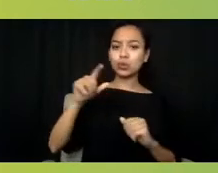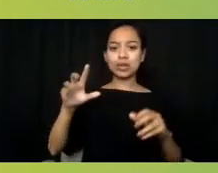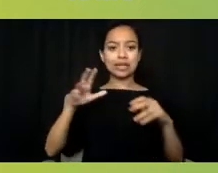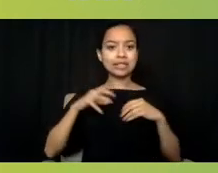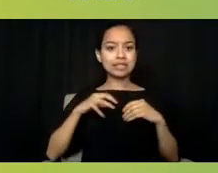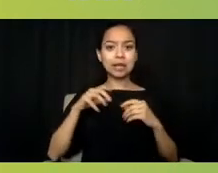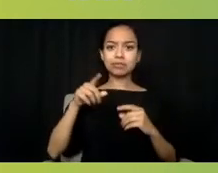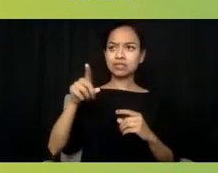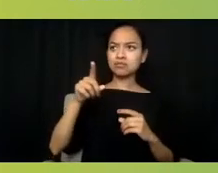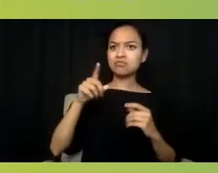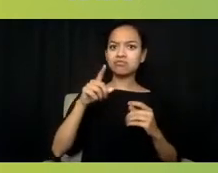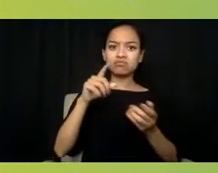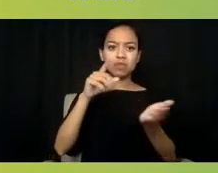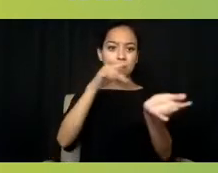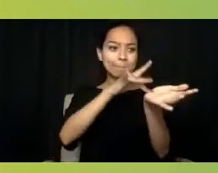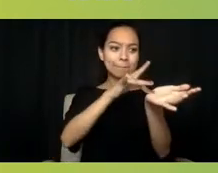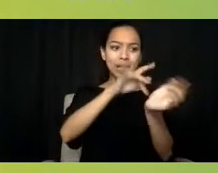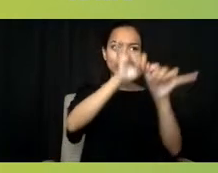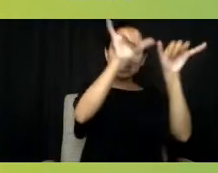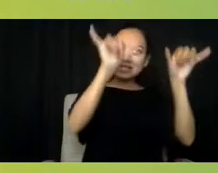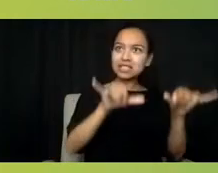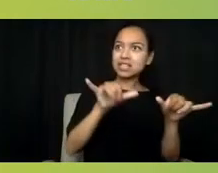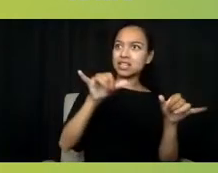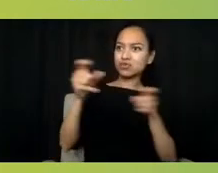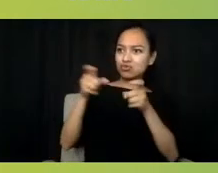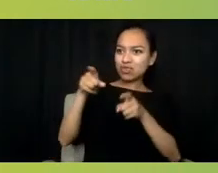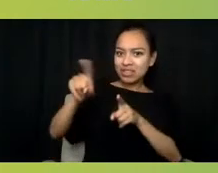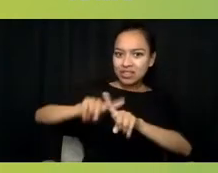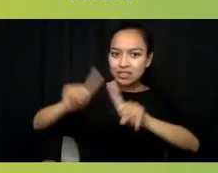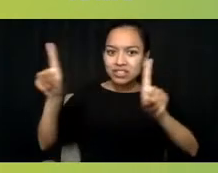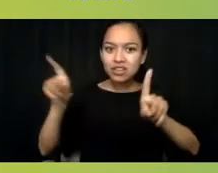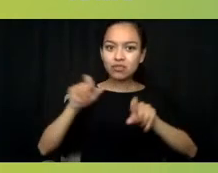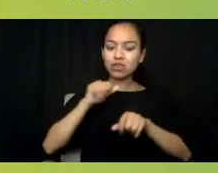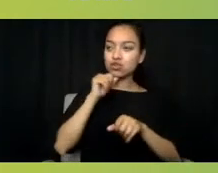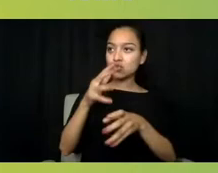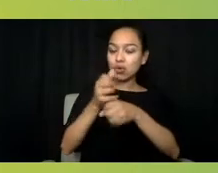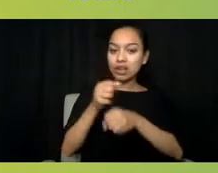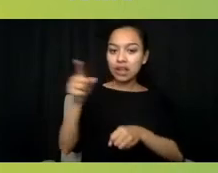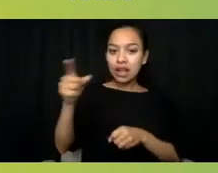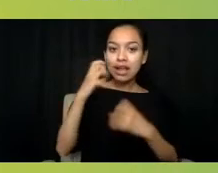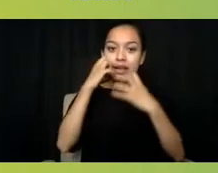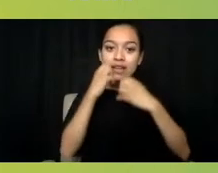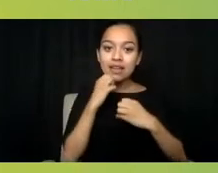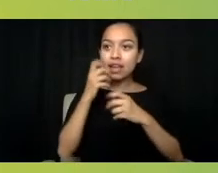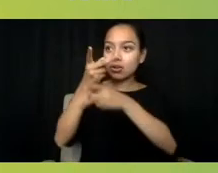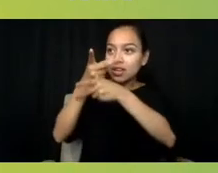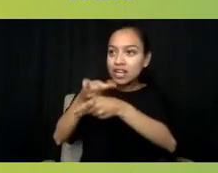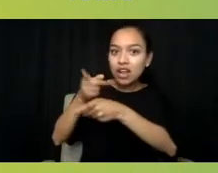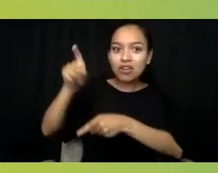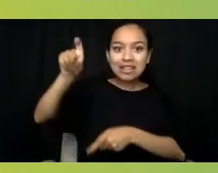or not getting the care that they deserve and need? And that when they suffer and you love them, you suffer too.